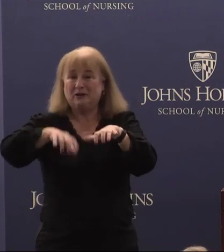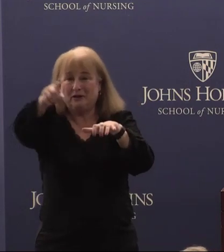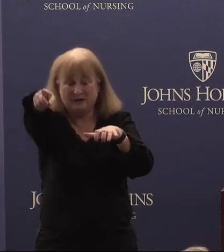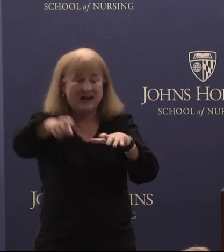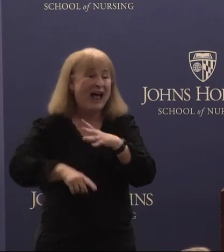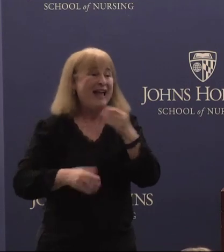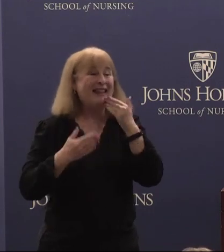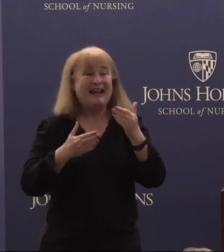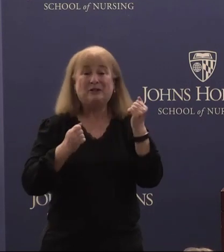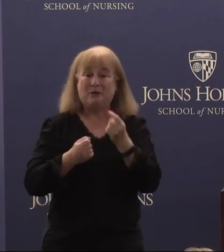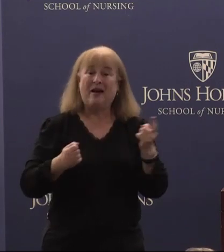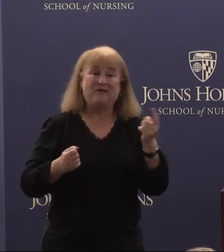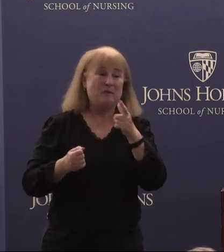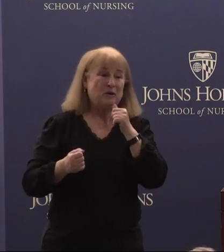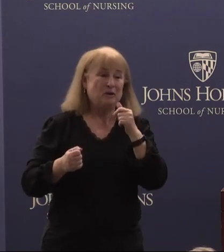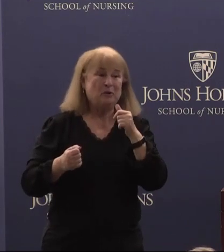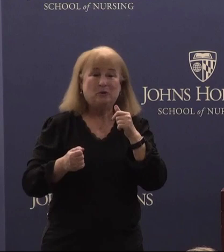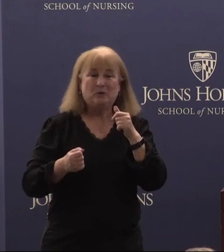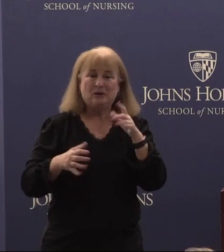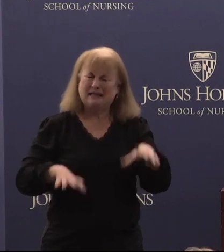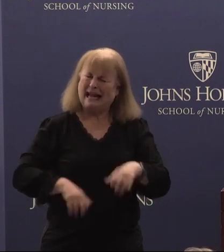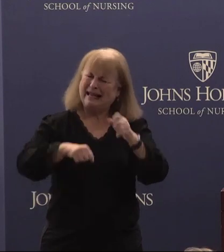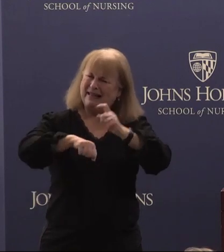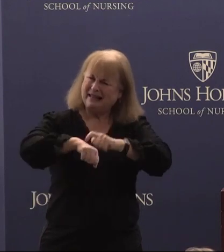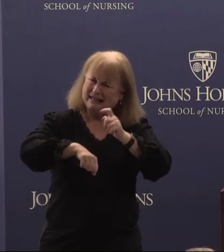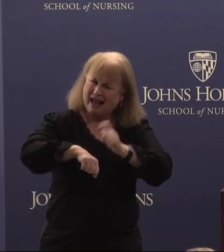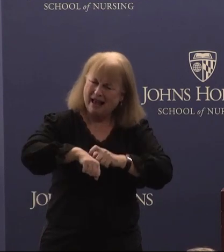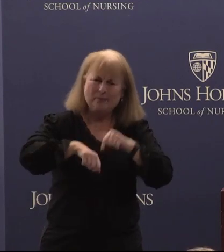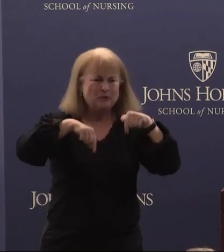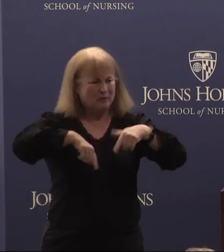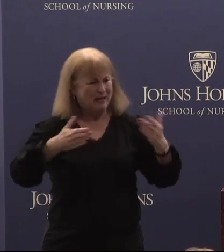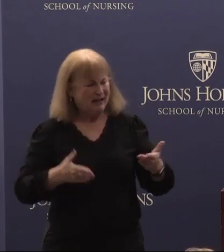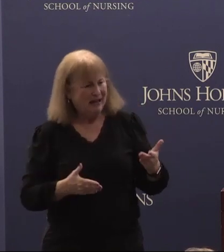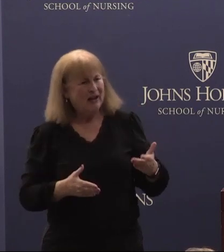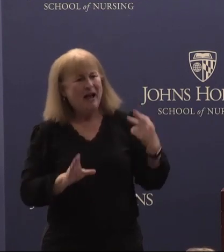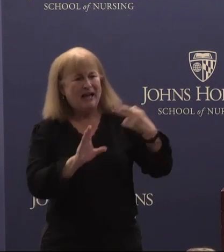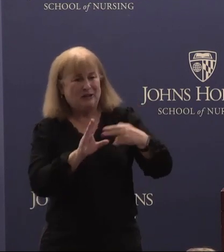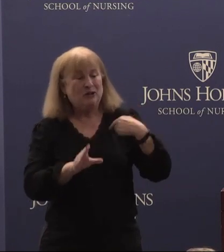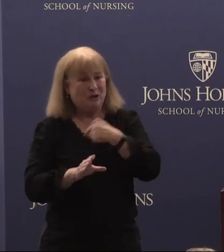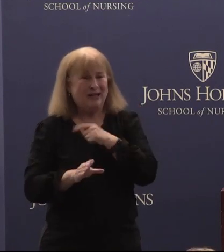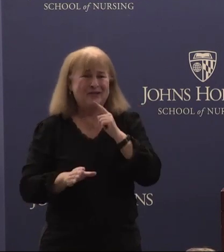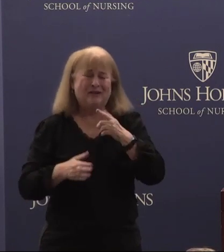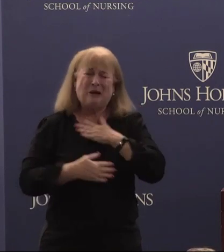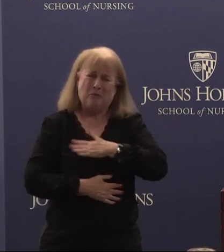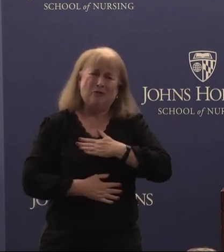to everyone that's taking the time to be here and to join us. I really appreciate it. I know